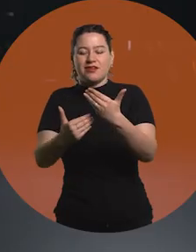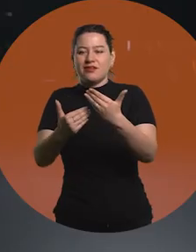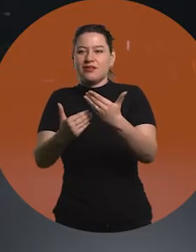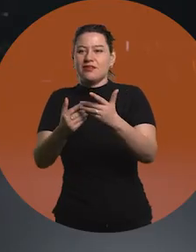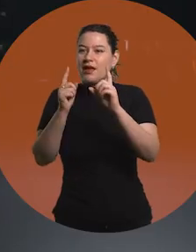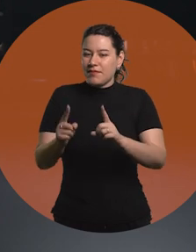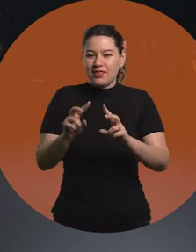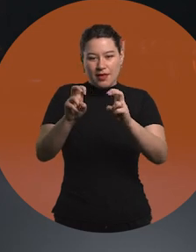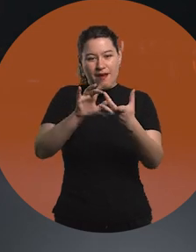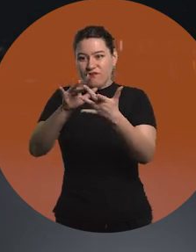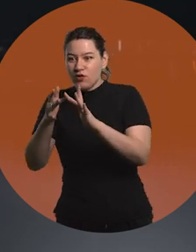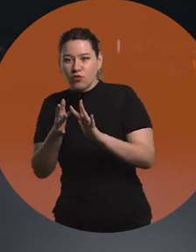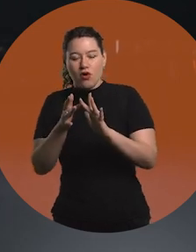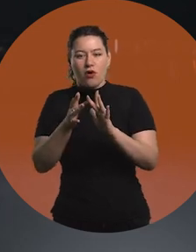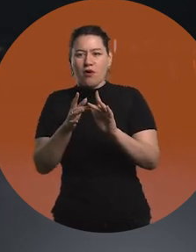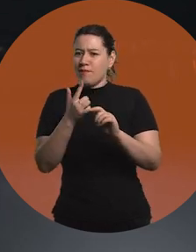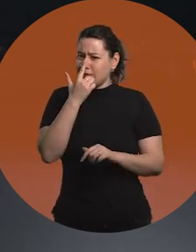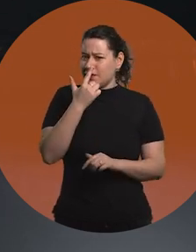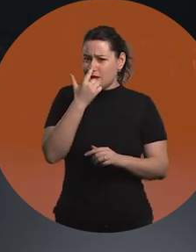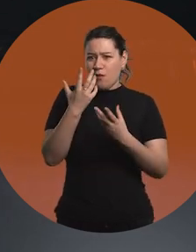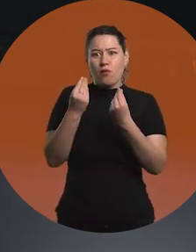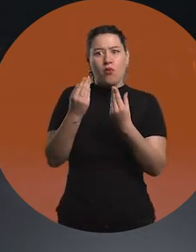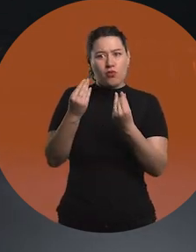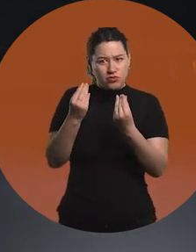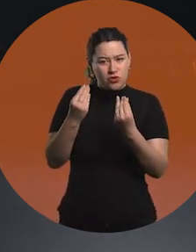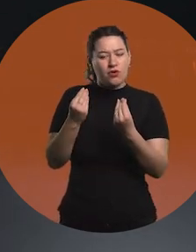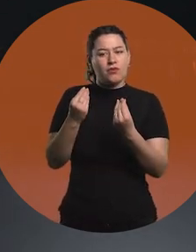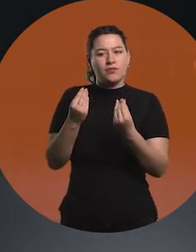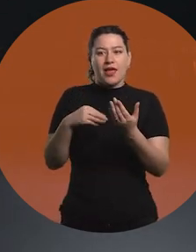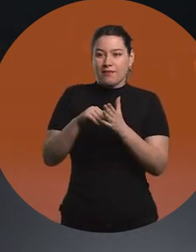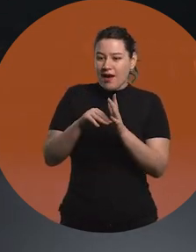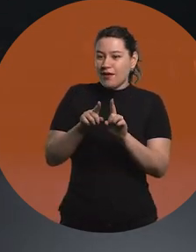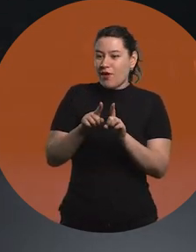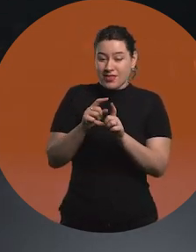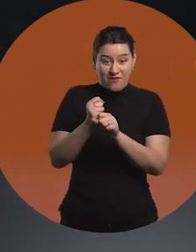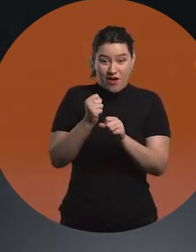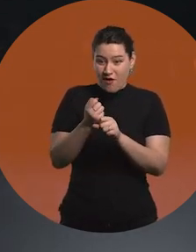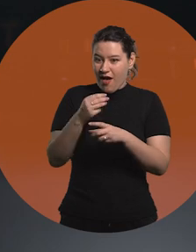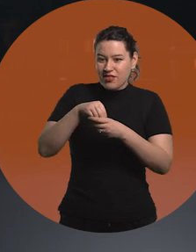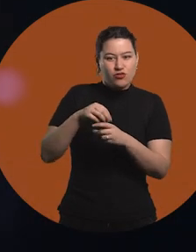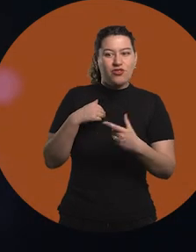The whole subject of interpersonal ties interests me a lot. It is a part that I also enjoy a lot in my work.